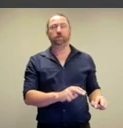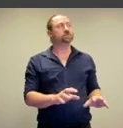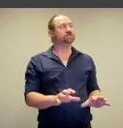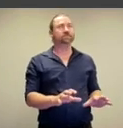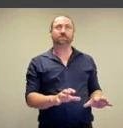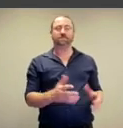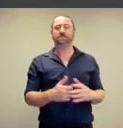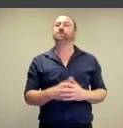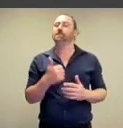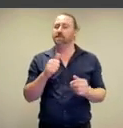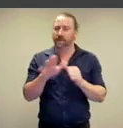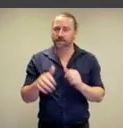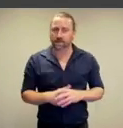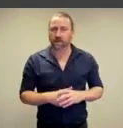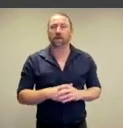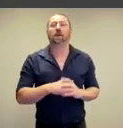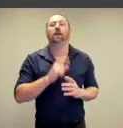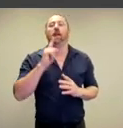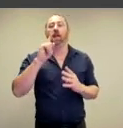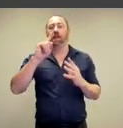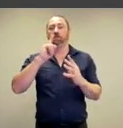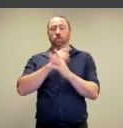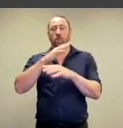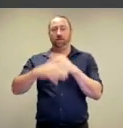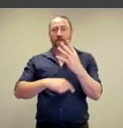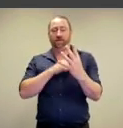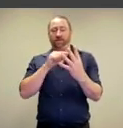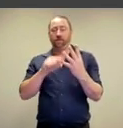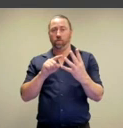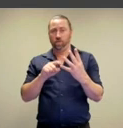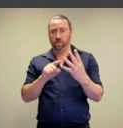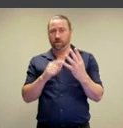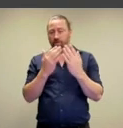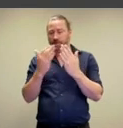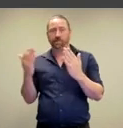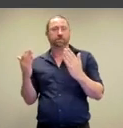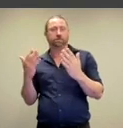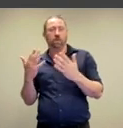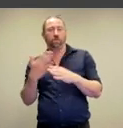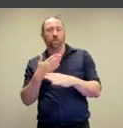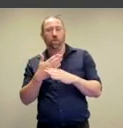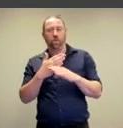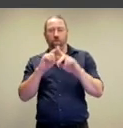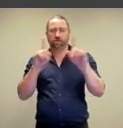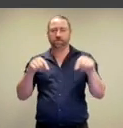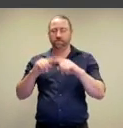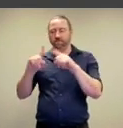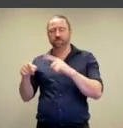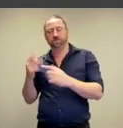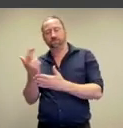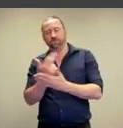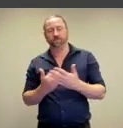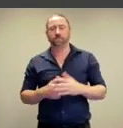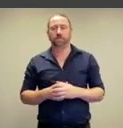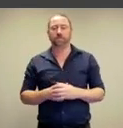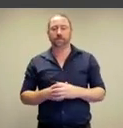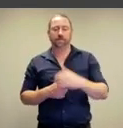looking. Fantastic! Alright, let's dive